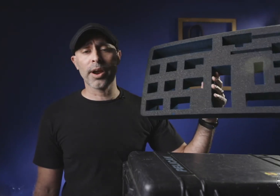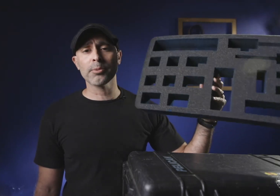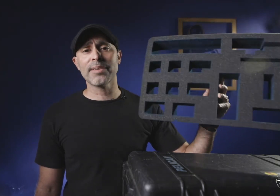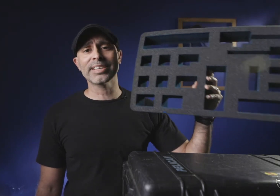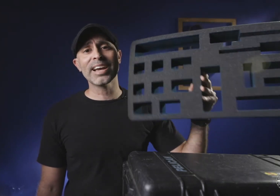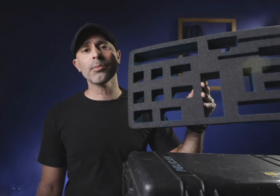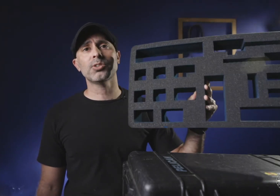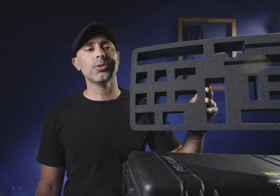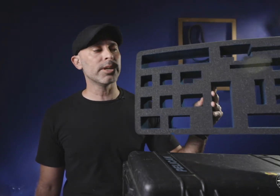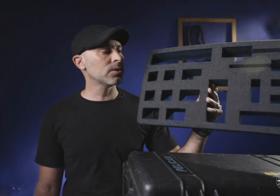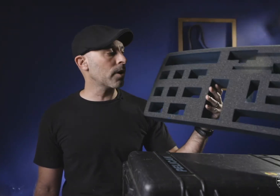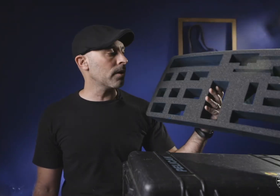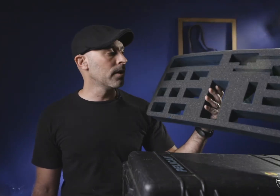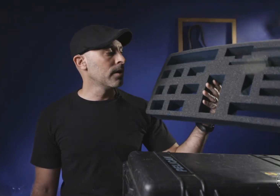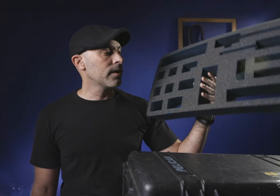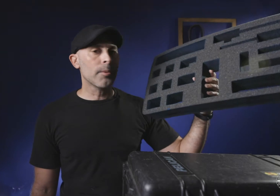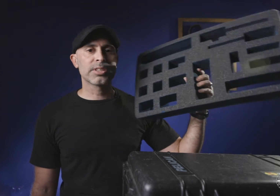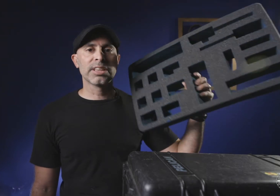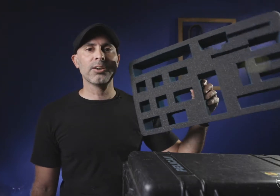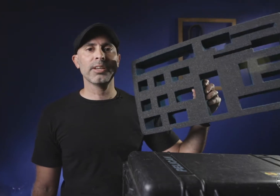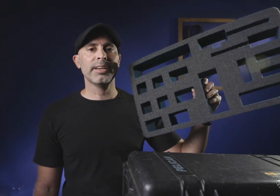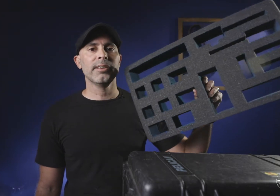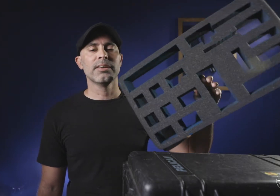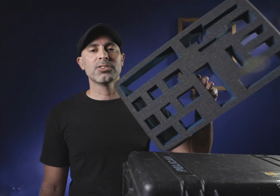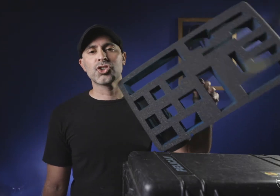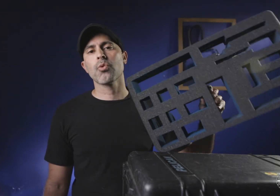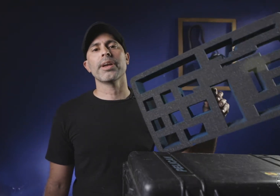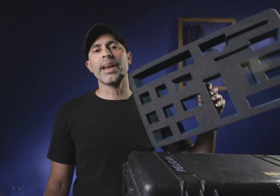and I was having a terrible situation where I was literally destroying it